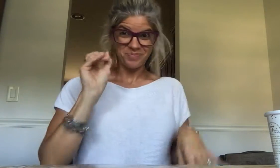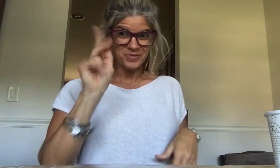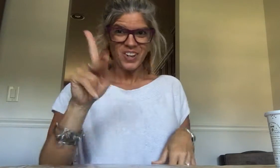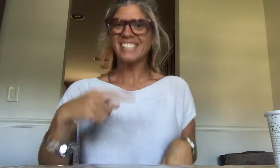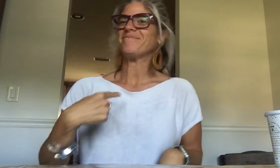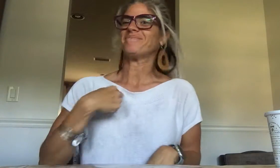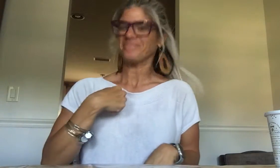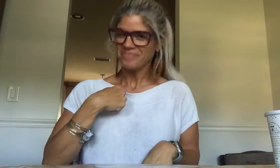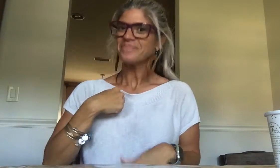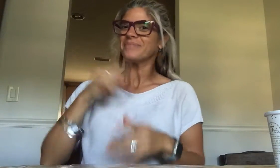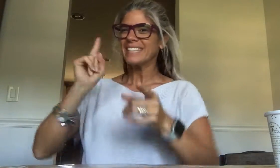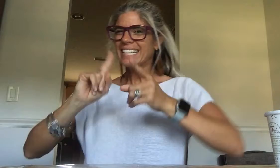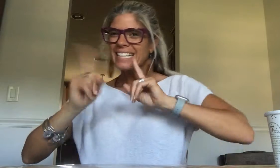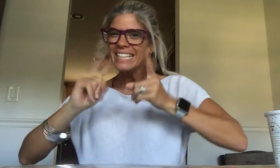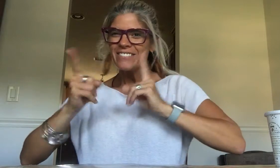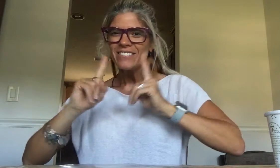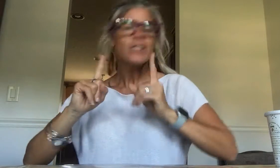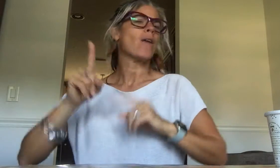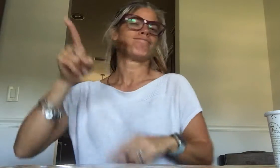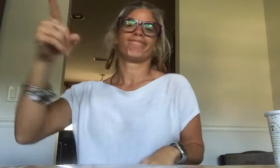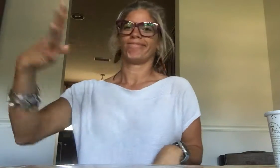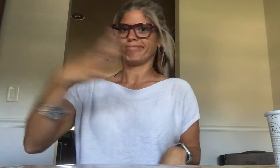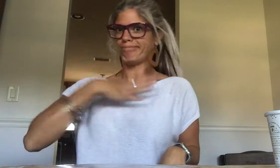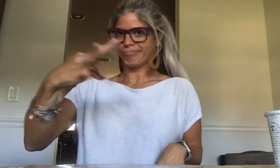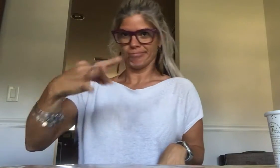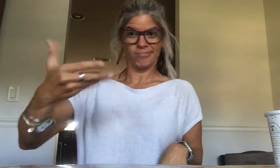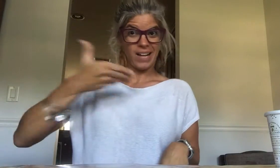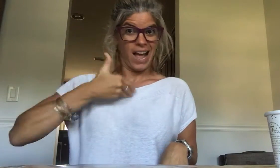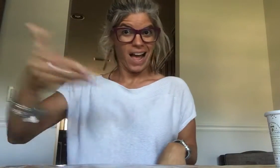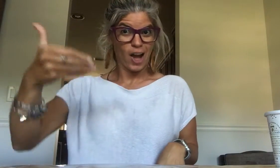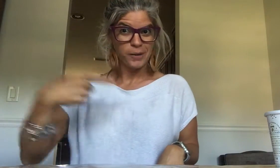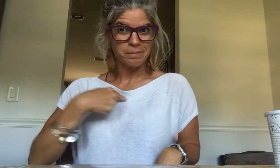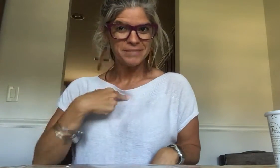I was interviewed. They liked me and hired me on.